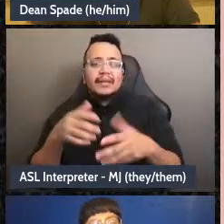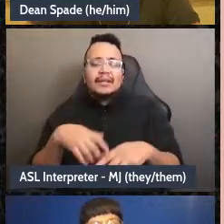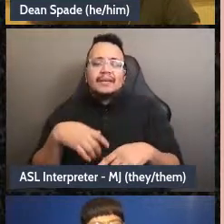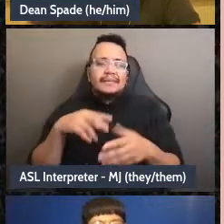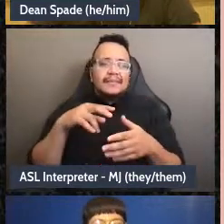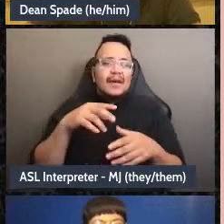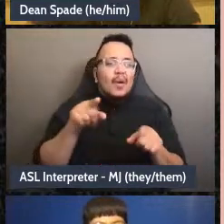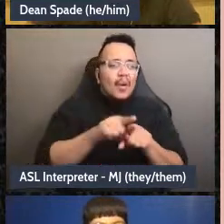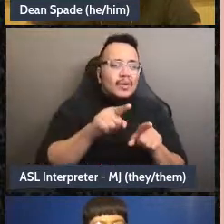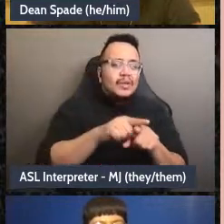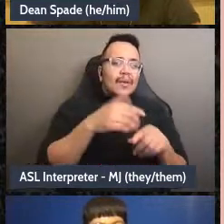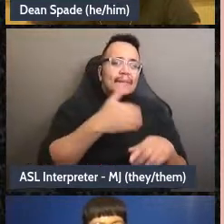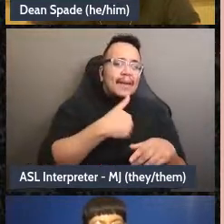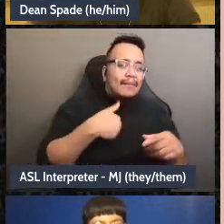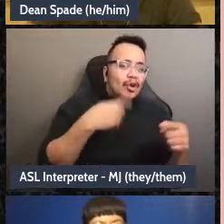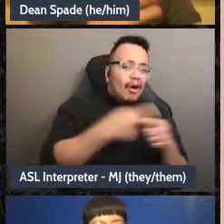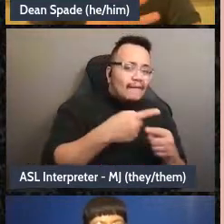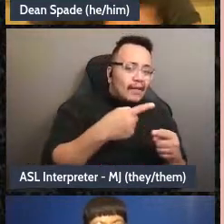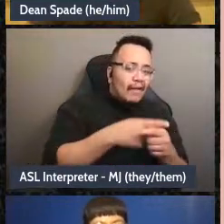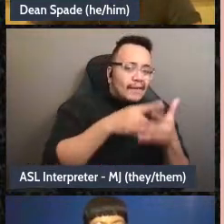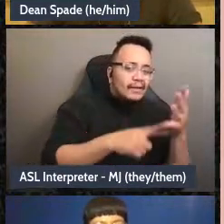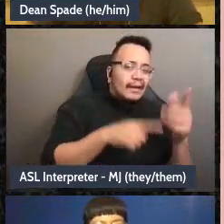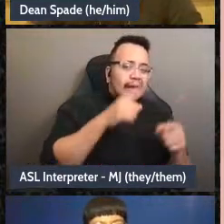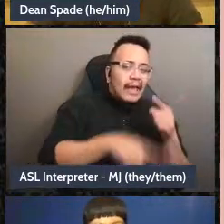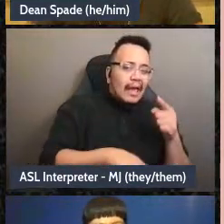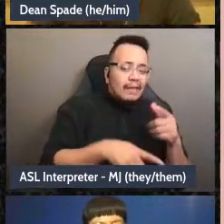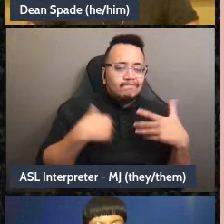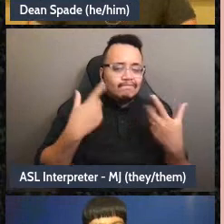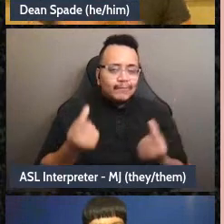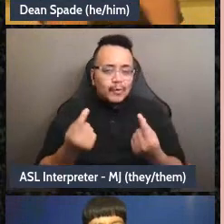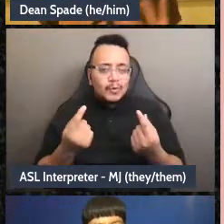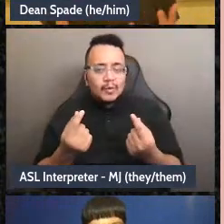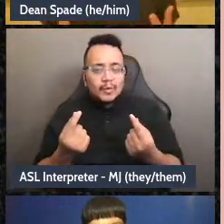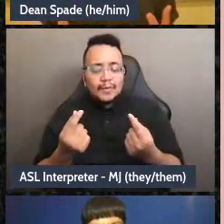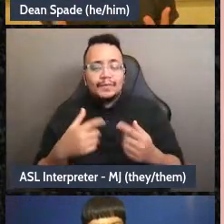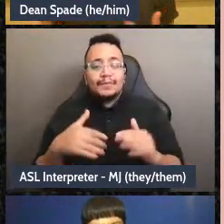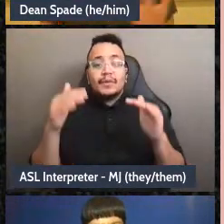a meeting of the other coalition on Tuesdays” or whatever. And then we adjust it someone's like